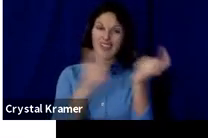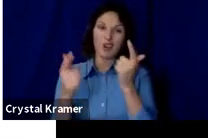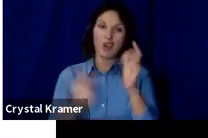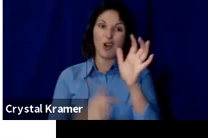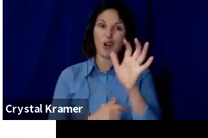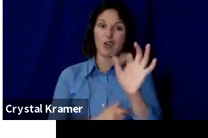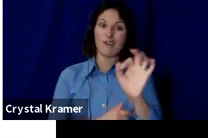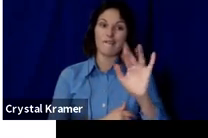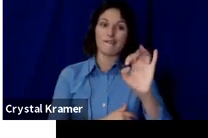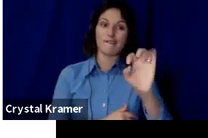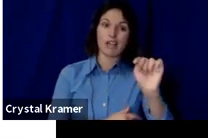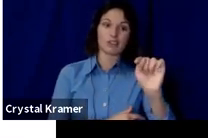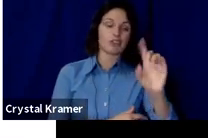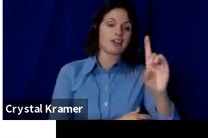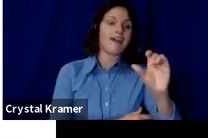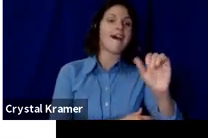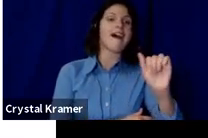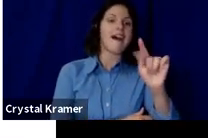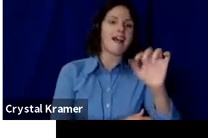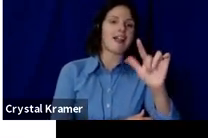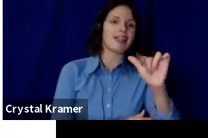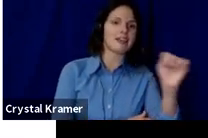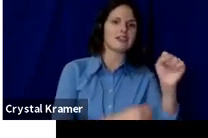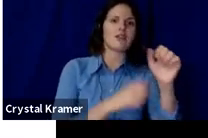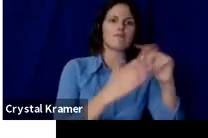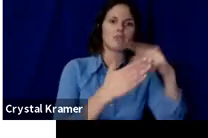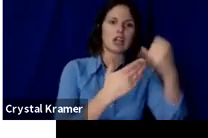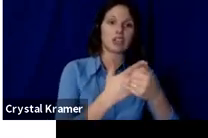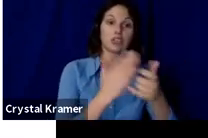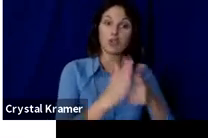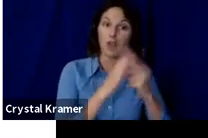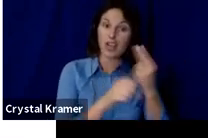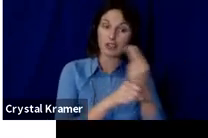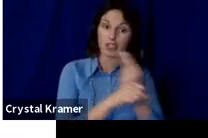by Fractured Atlas. Fine with that but wanted to clarify. So yes and no.